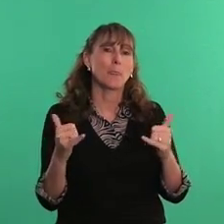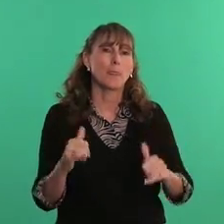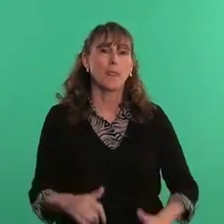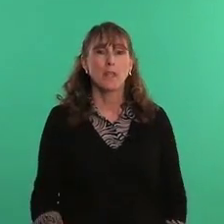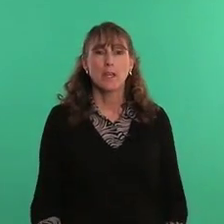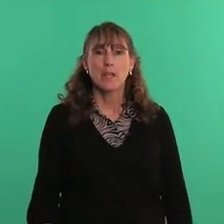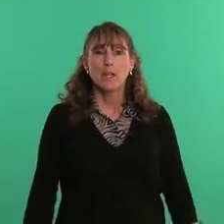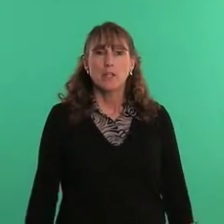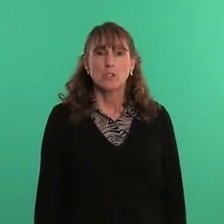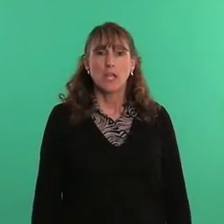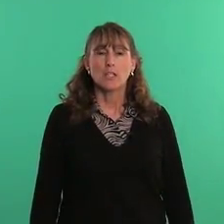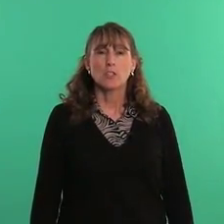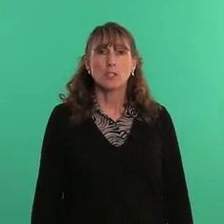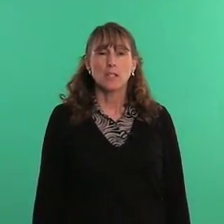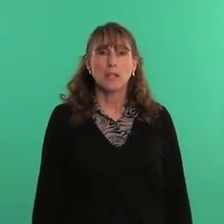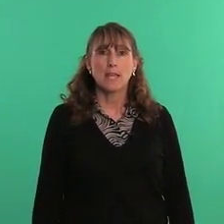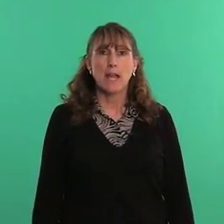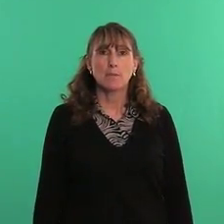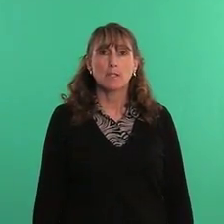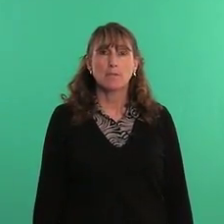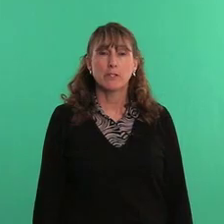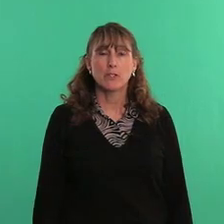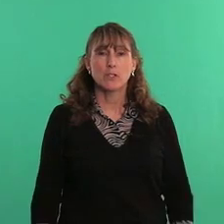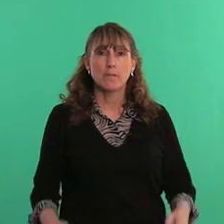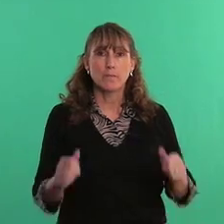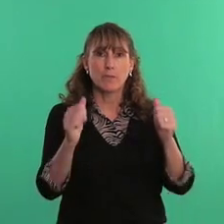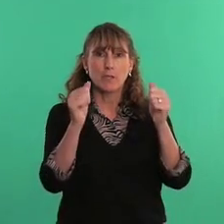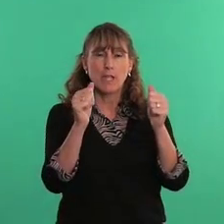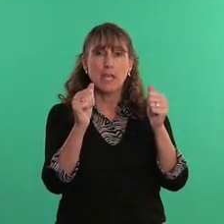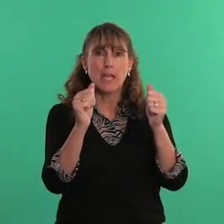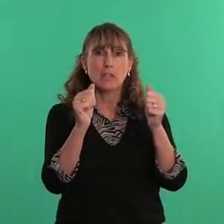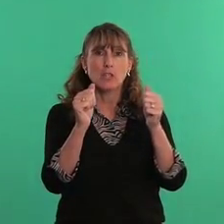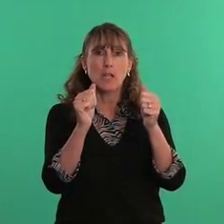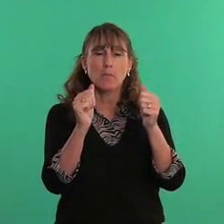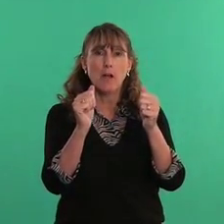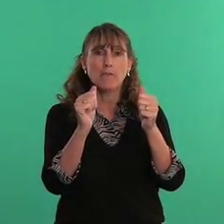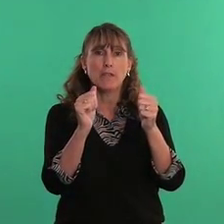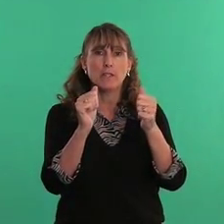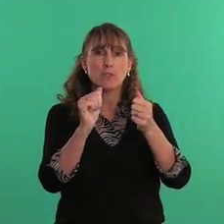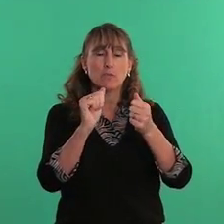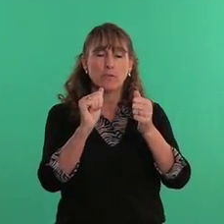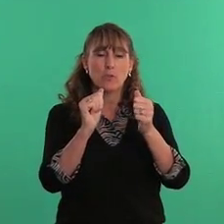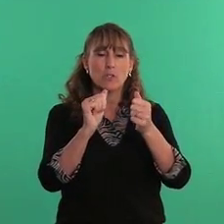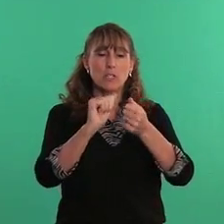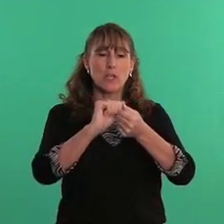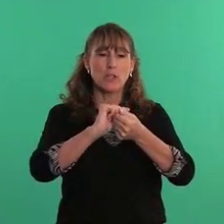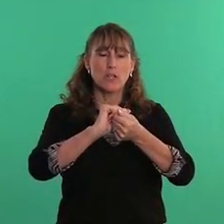change, adapt, convert A handshape, palm faces towards each other